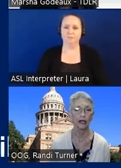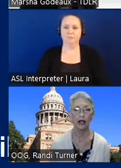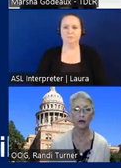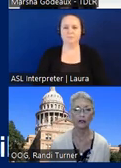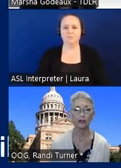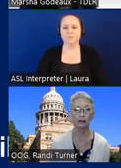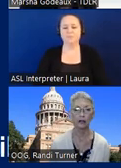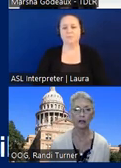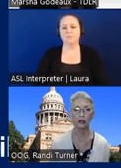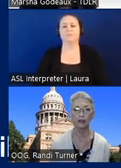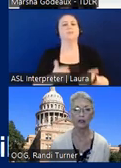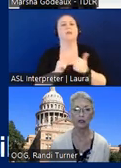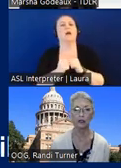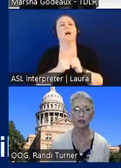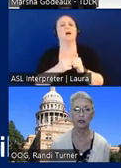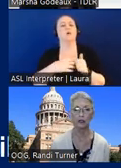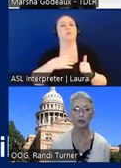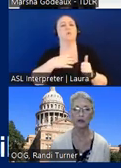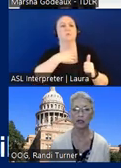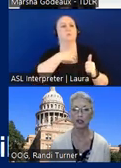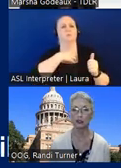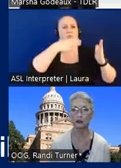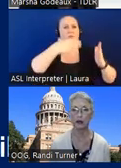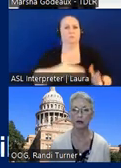and how is the complainant included in the communications about